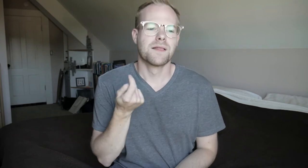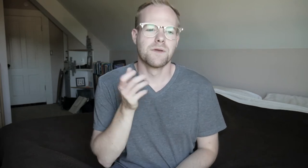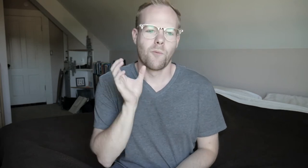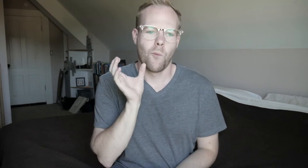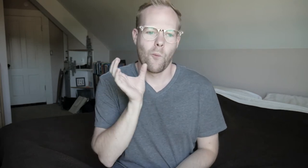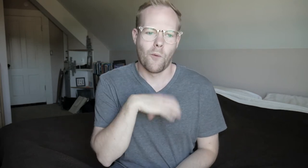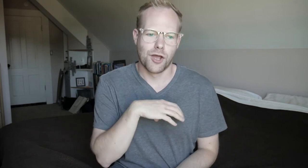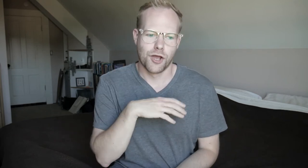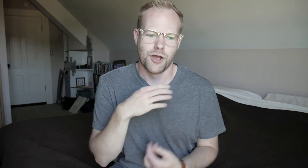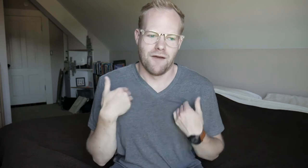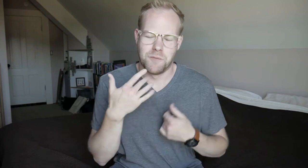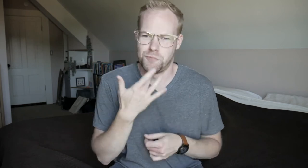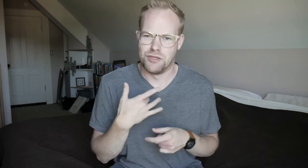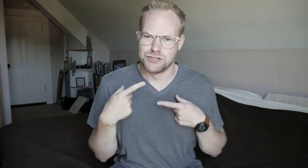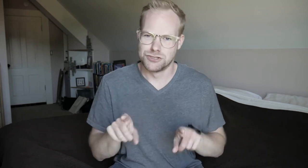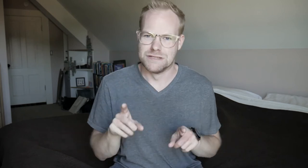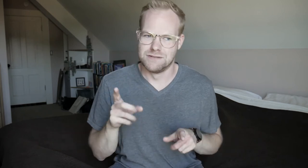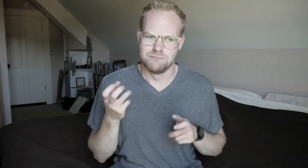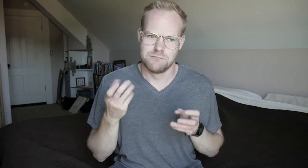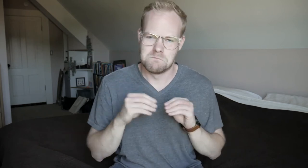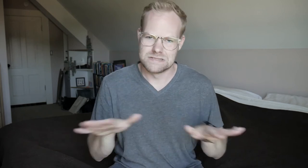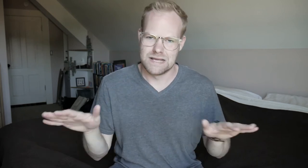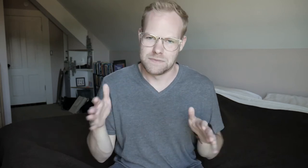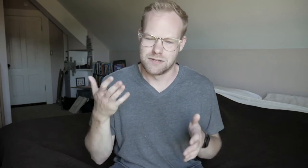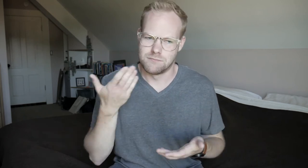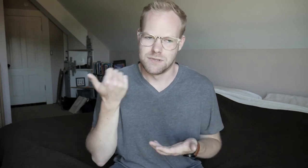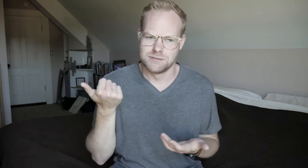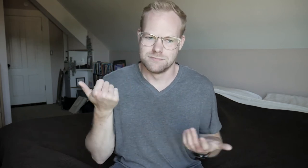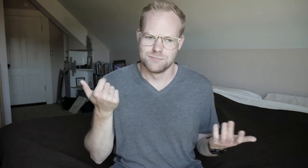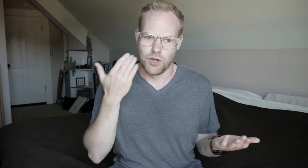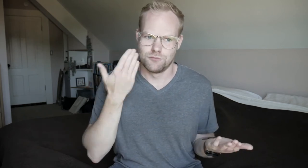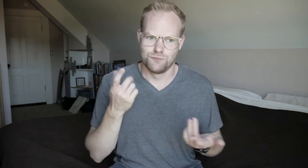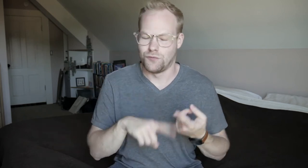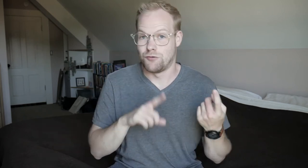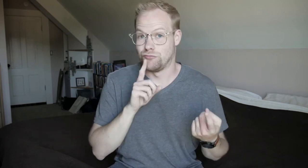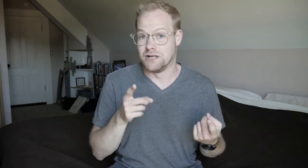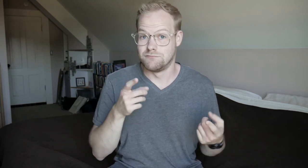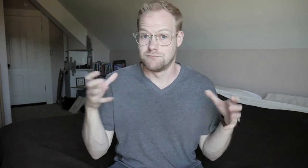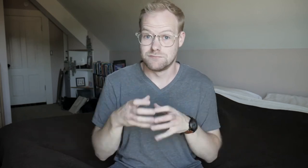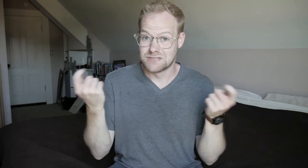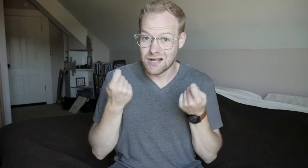It's a little bit weird having a birthday during a pandemic, because... You know, you can't really get together to celebrate.